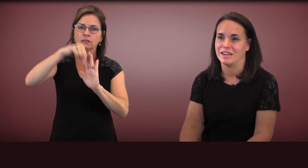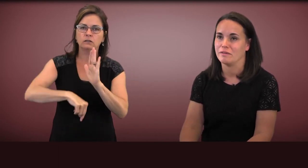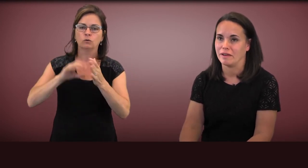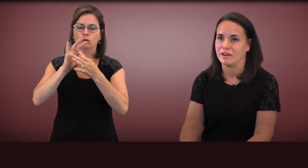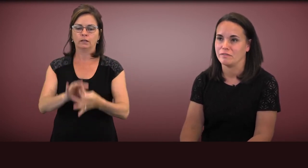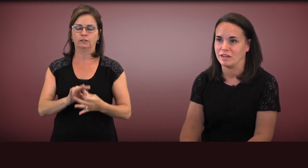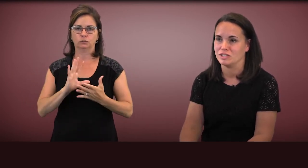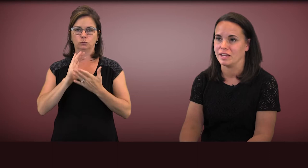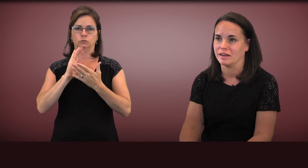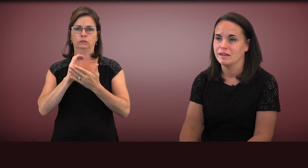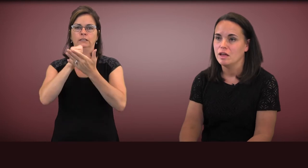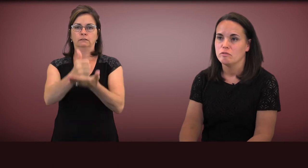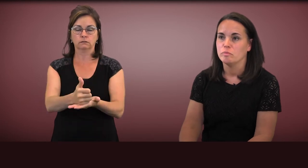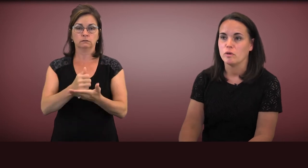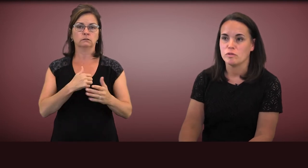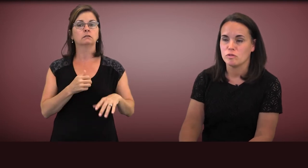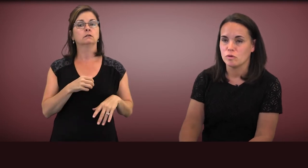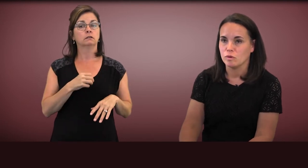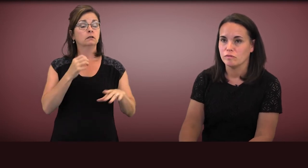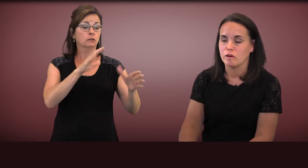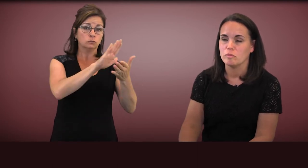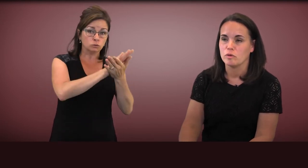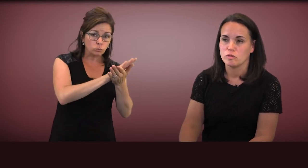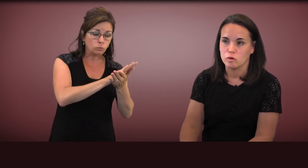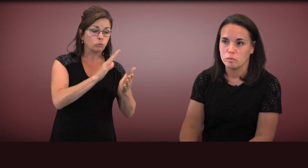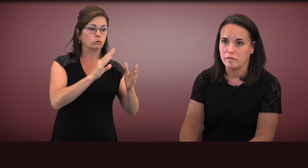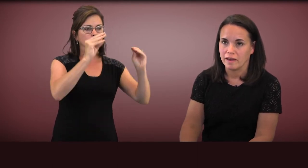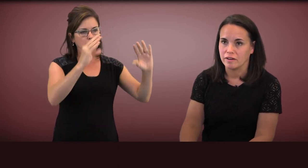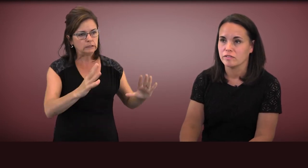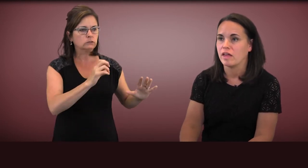around intervention from both school providers,